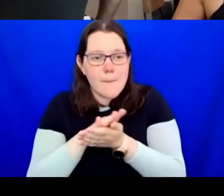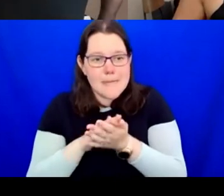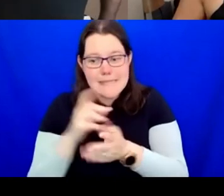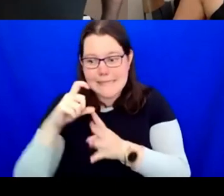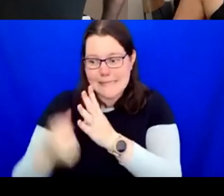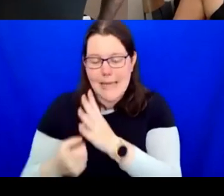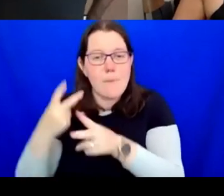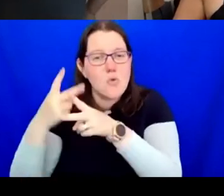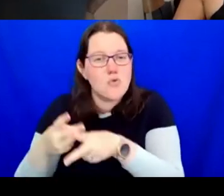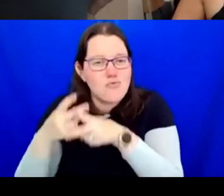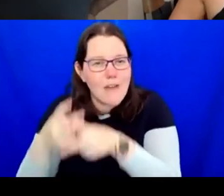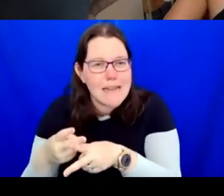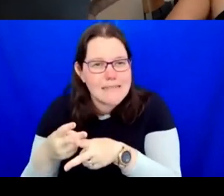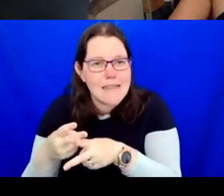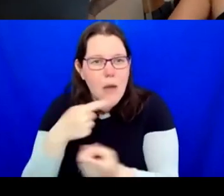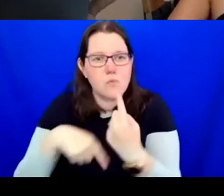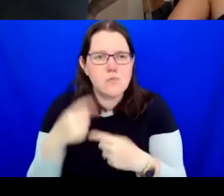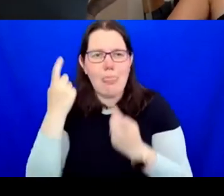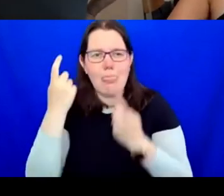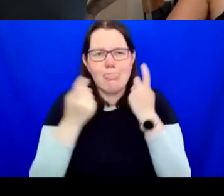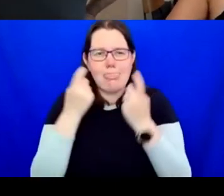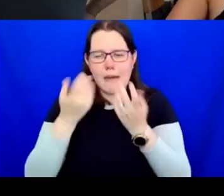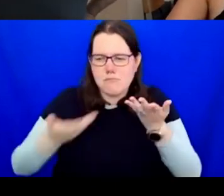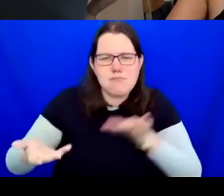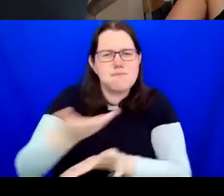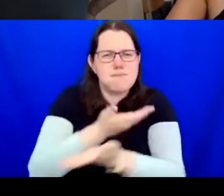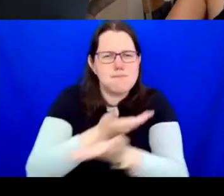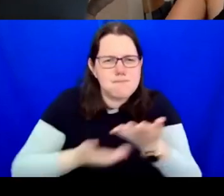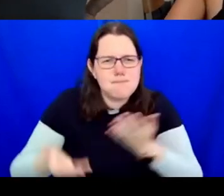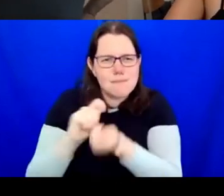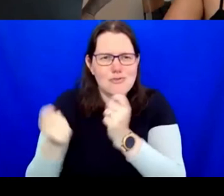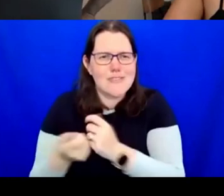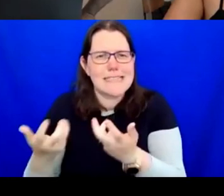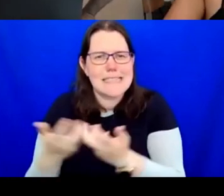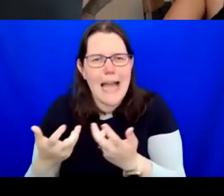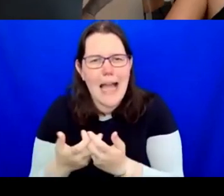conversations about inclusion, access and diversity beyond the traditional tropes.